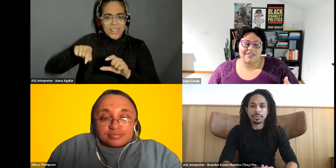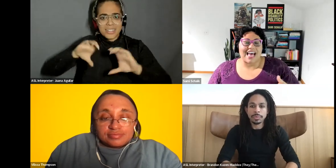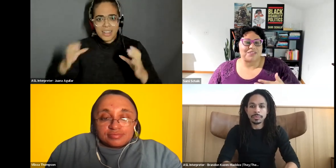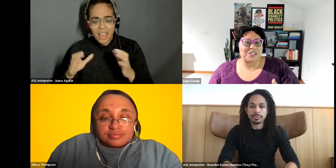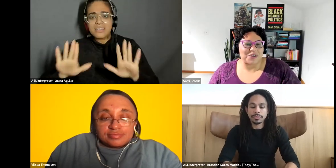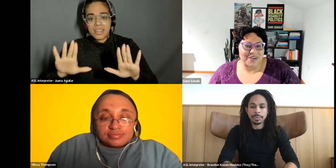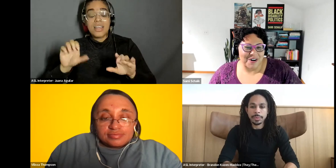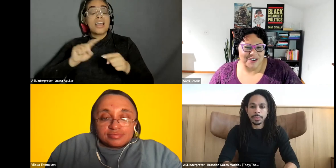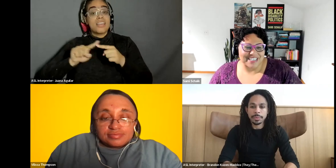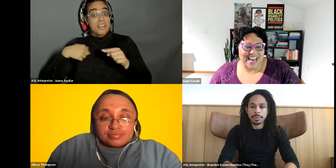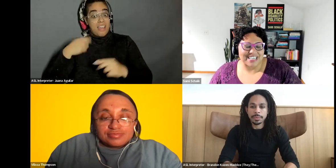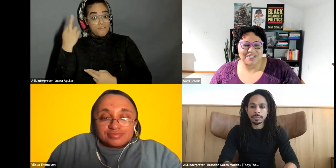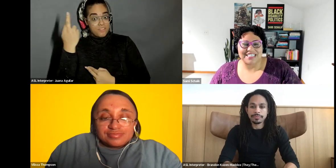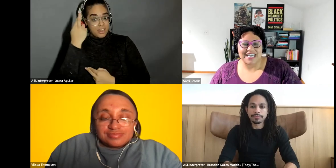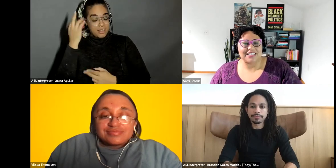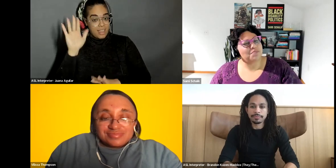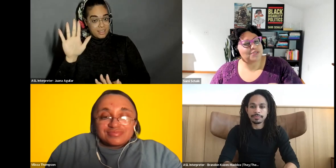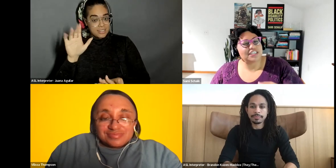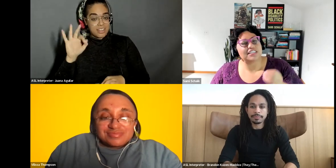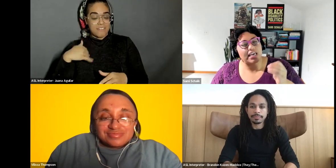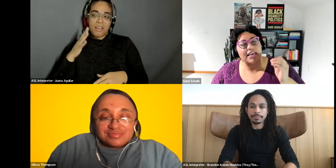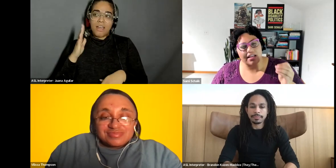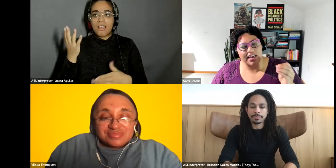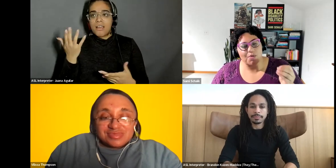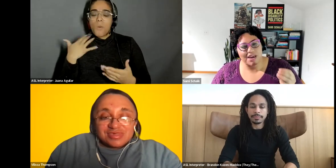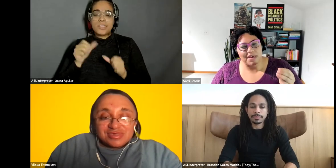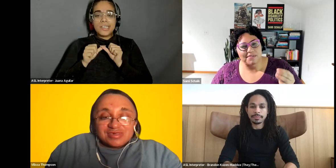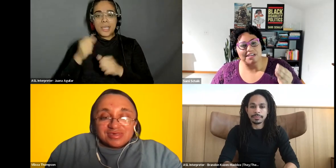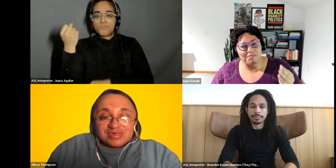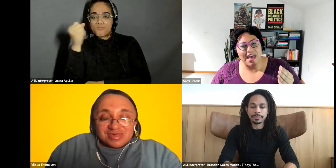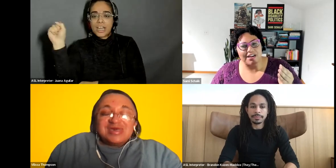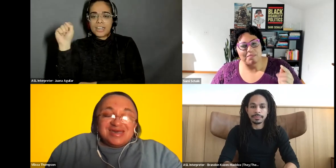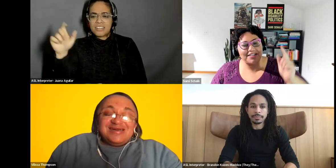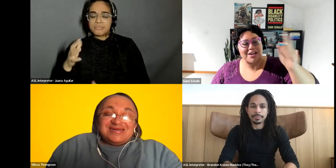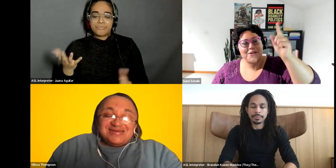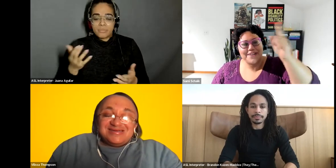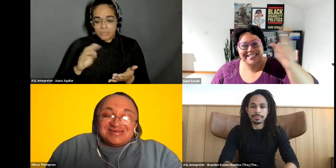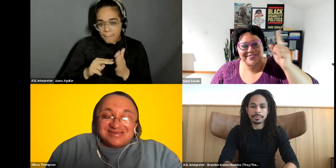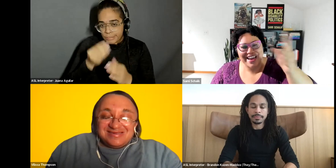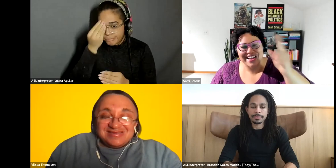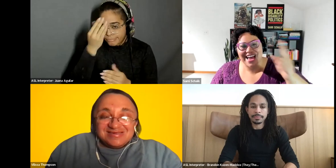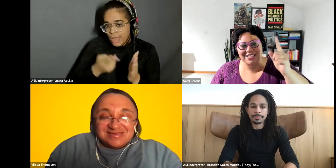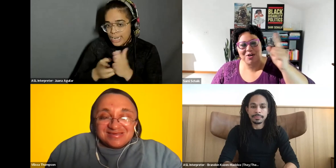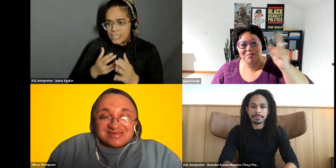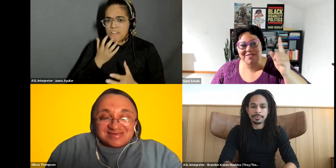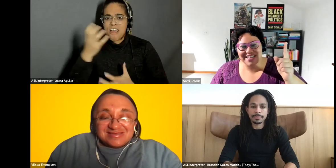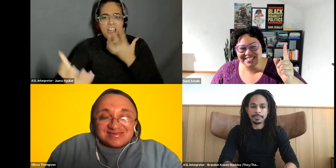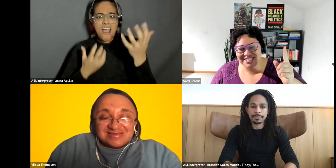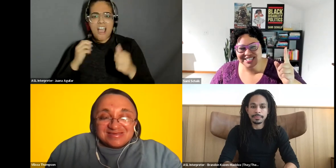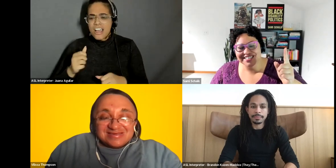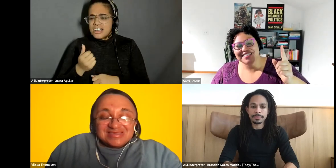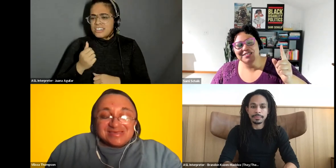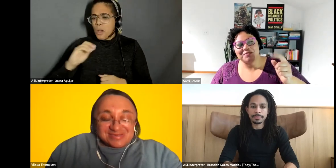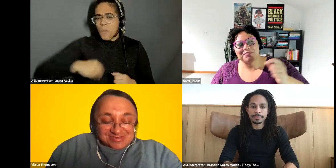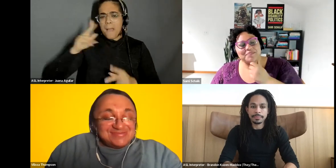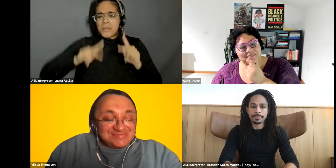Vilissa Thompson: as we do in our early activist days, mostly just like yelling at white people and men. And being like you need to recognize your privilege.